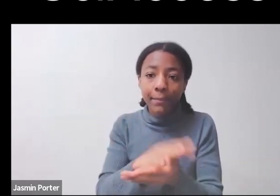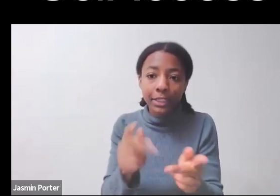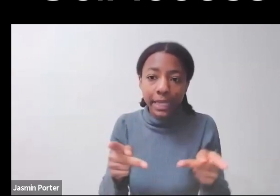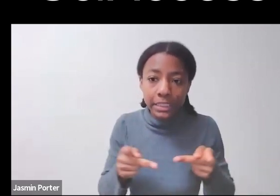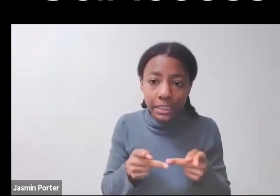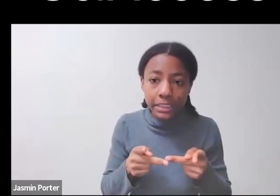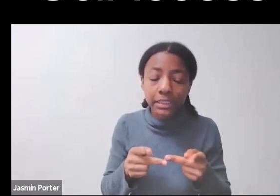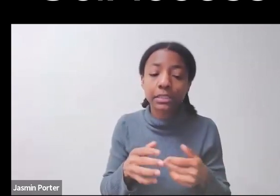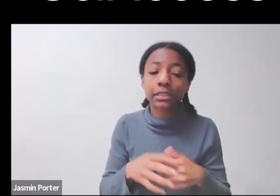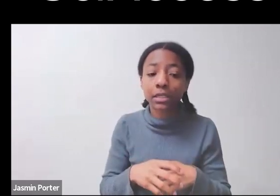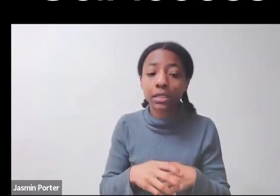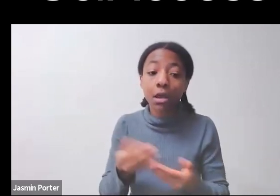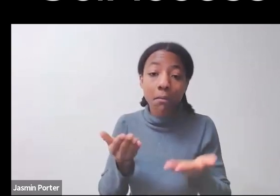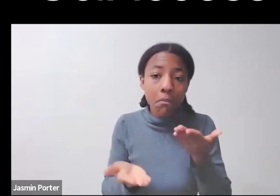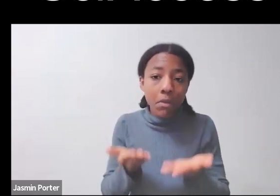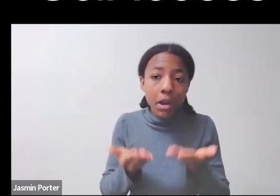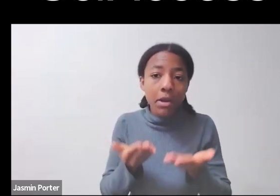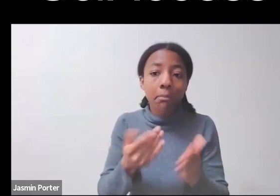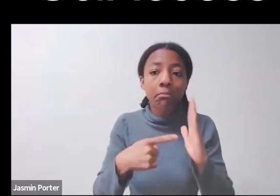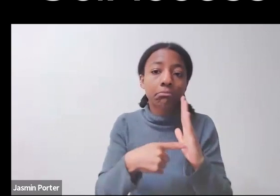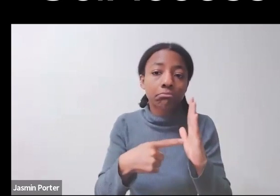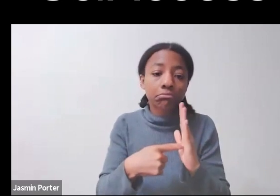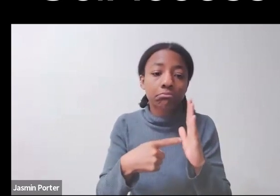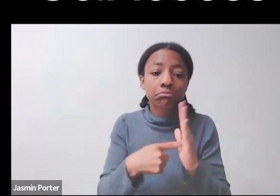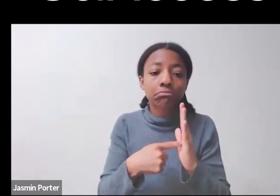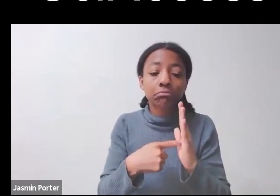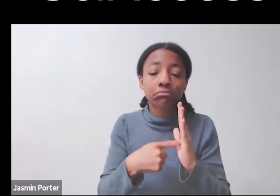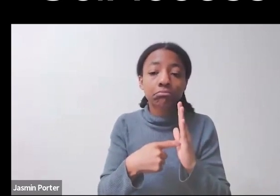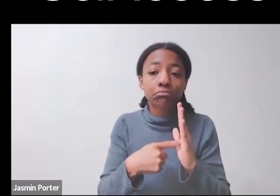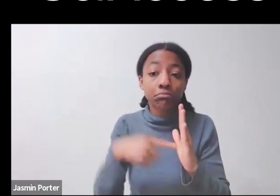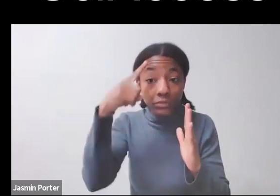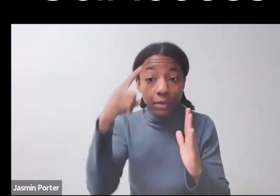in terms of diagnoses or the disabling events